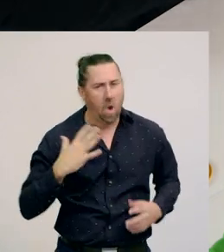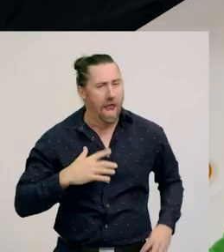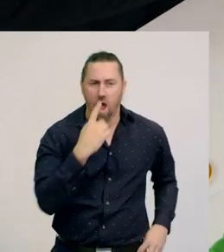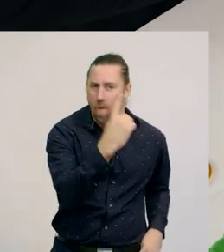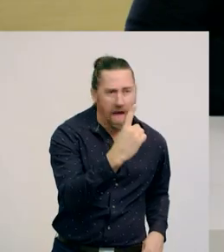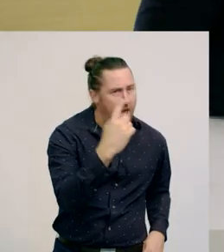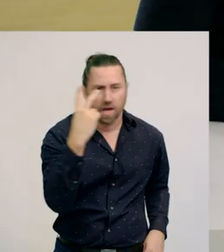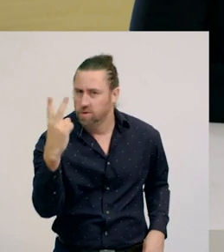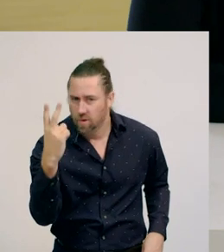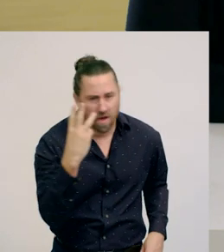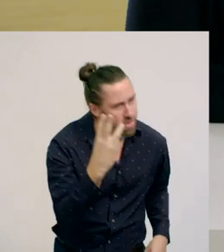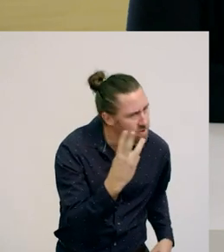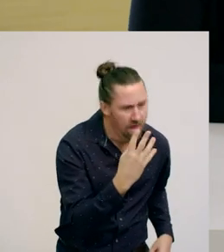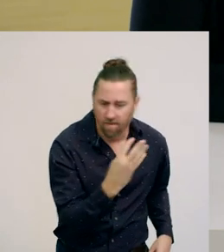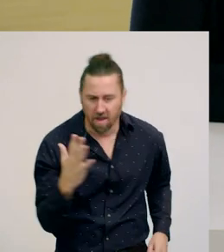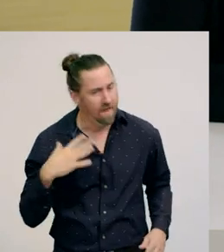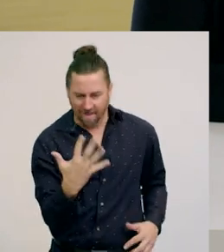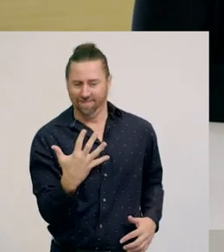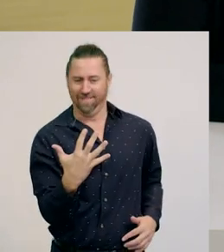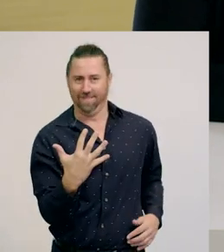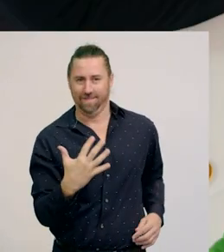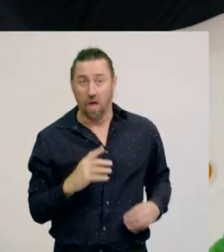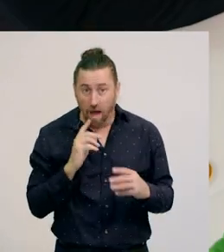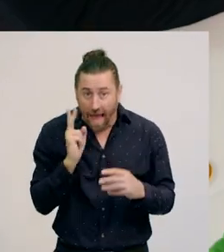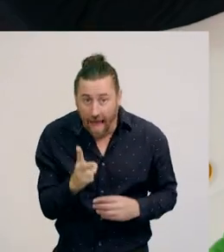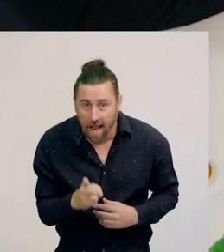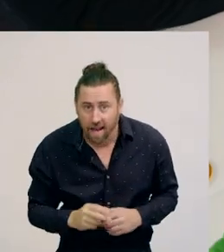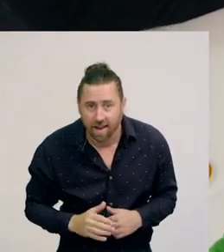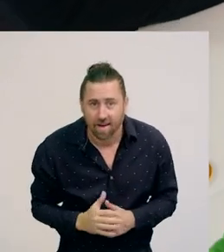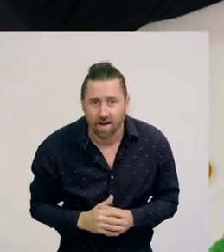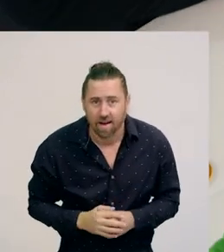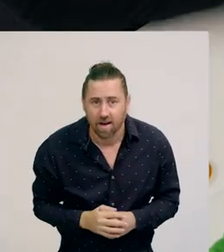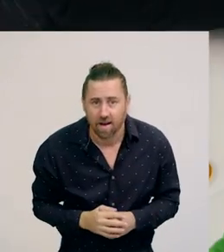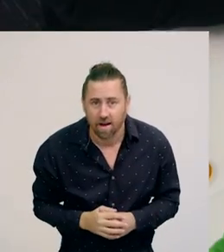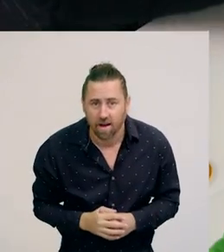Well done. Get ready. Third roll.